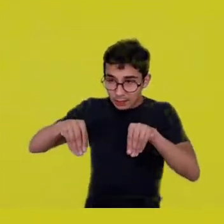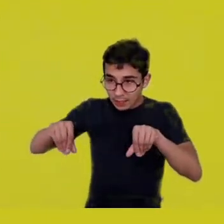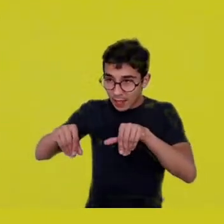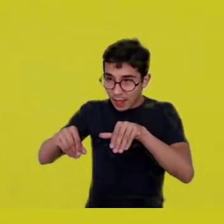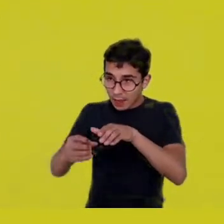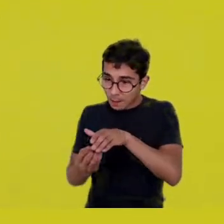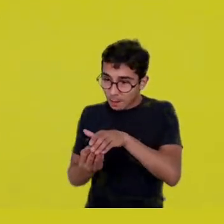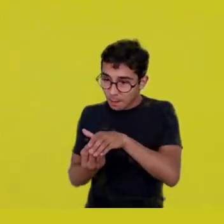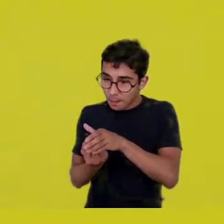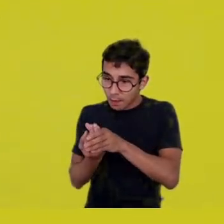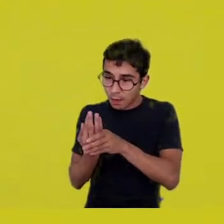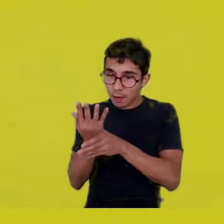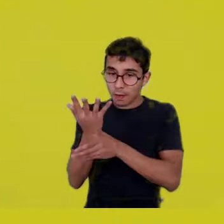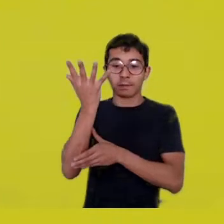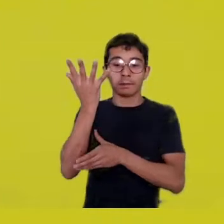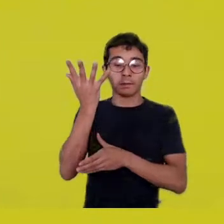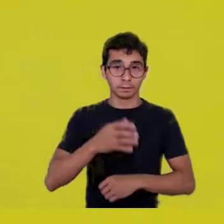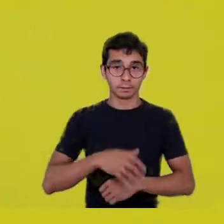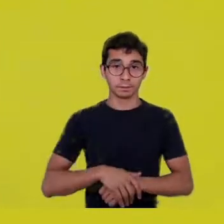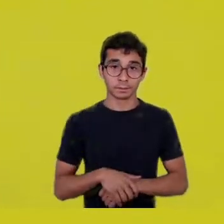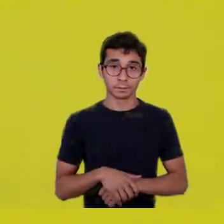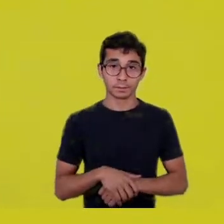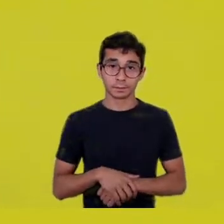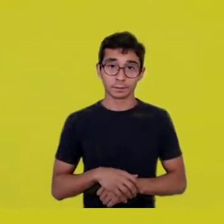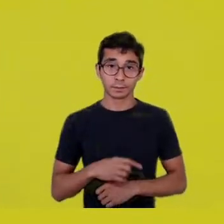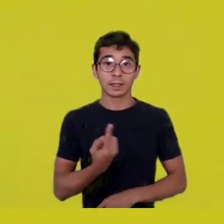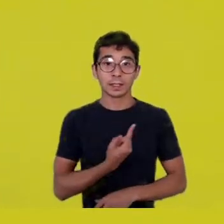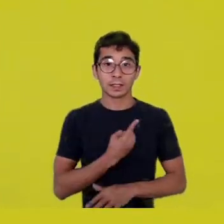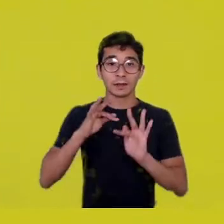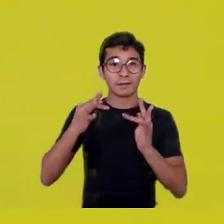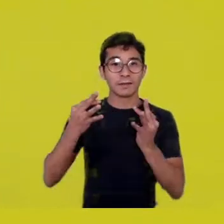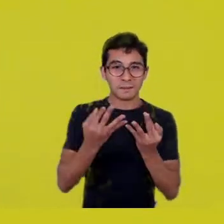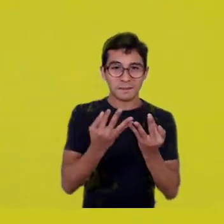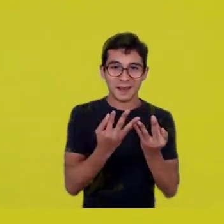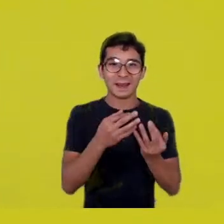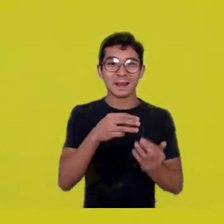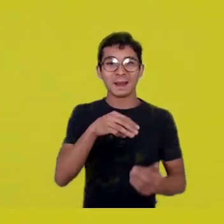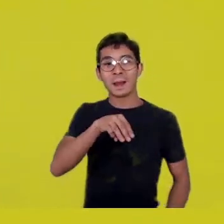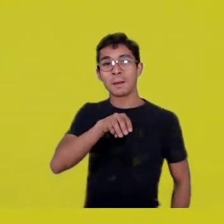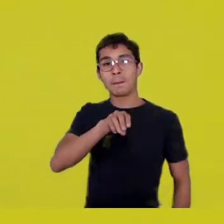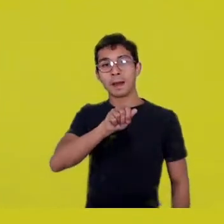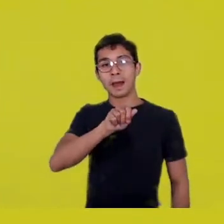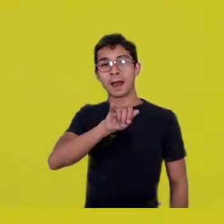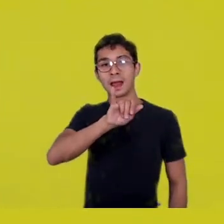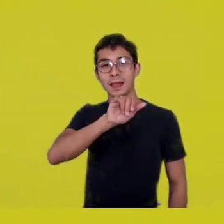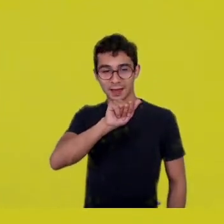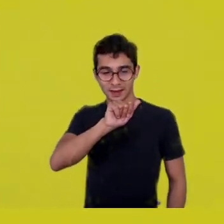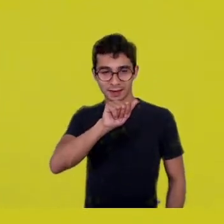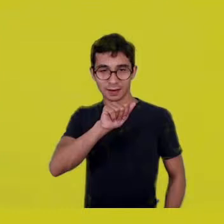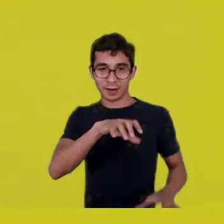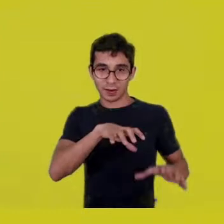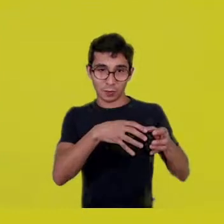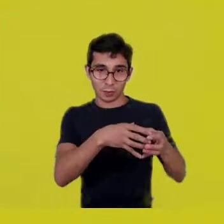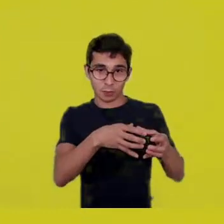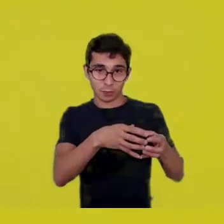Our Mayan cousins say they are made of corn.